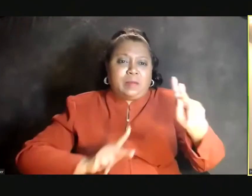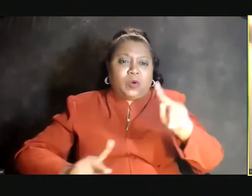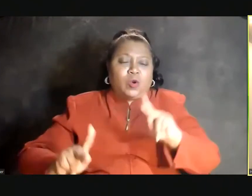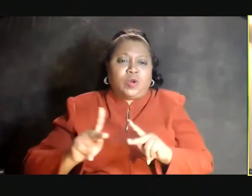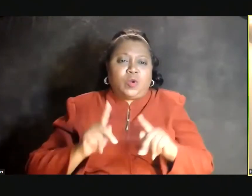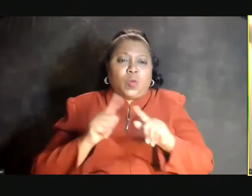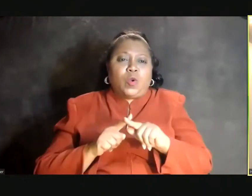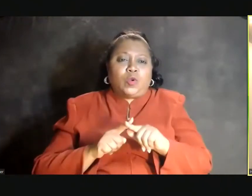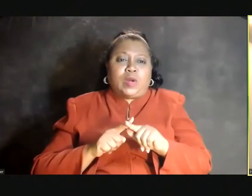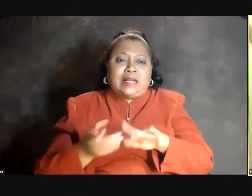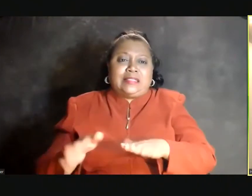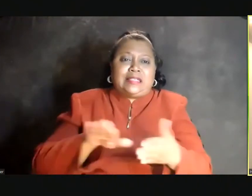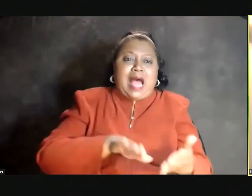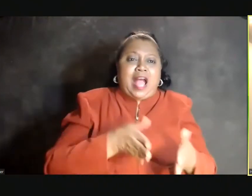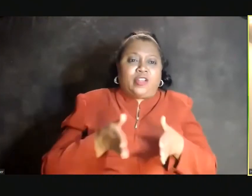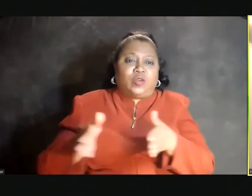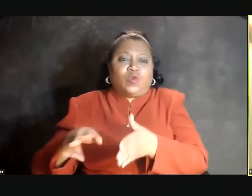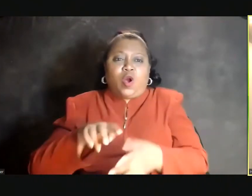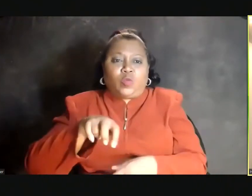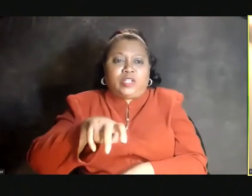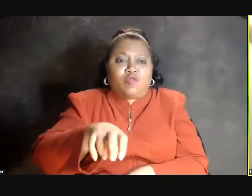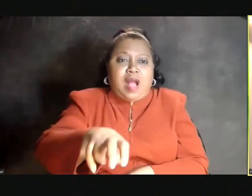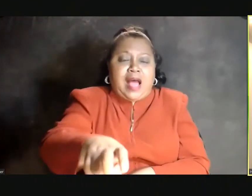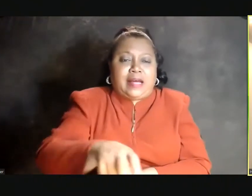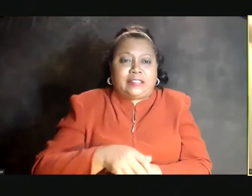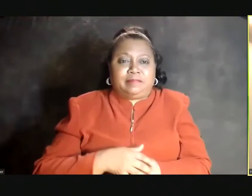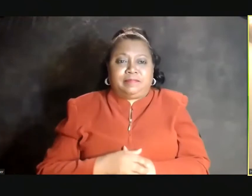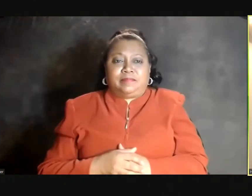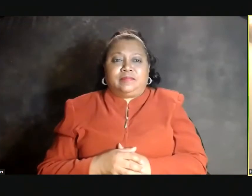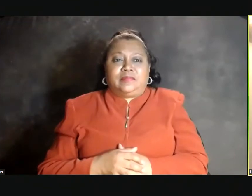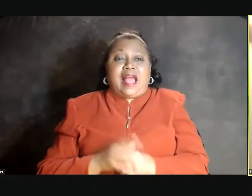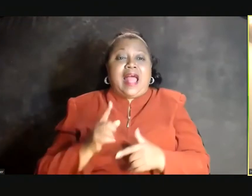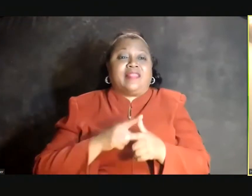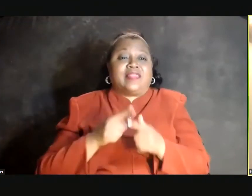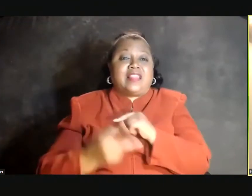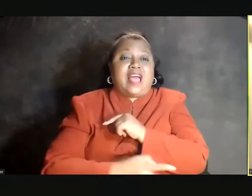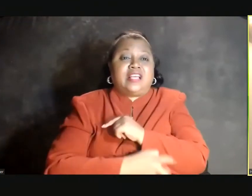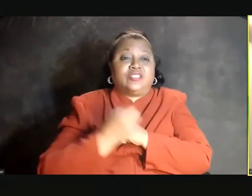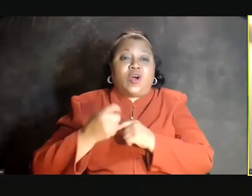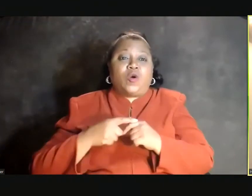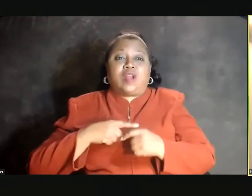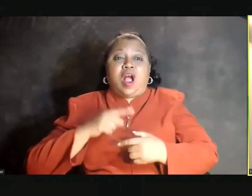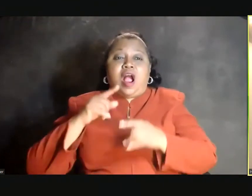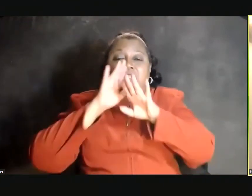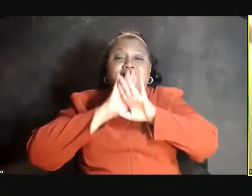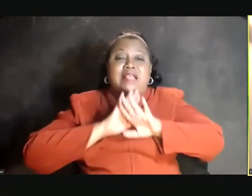(SINGING) --would guide the road we trod. (SINGING) I can't cry no more. (SINGING) And then they stole our solace. (SINGING) I can't cry no more.